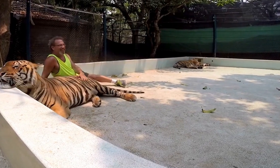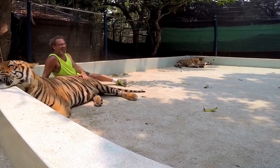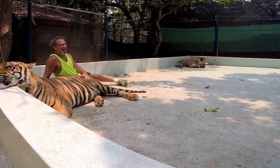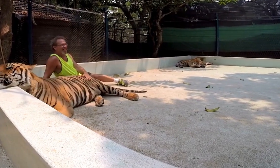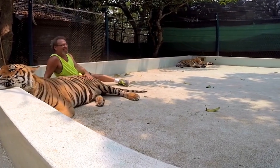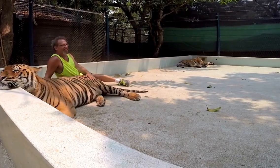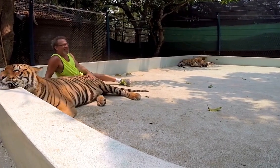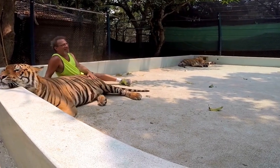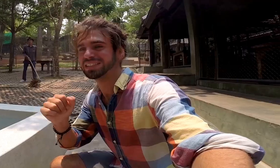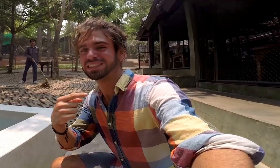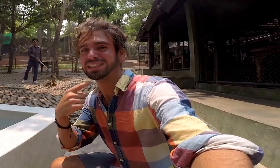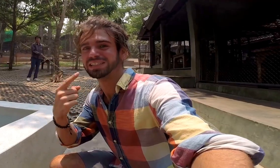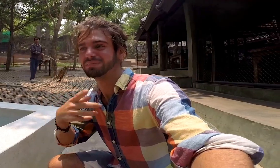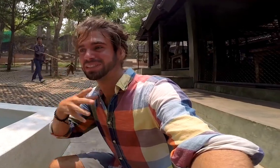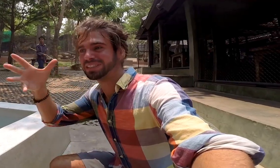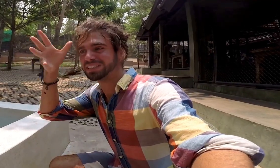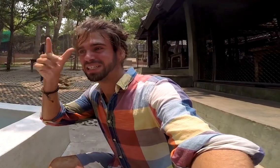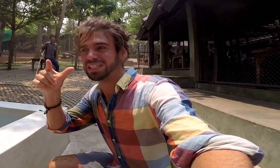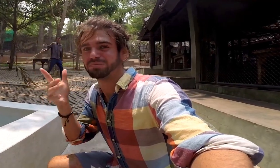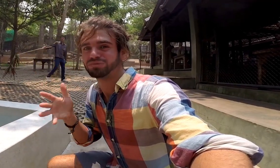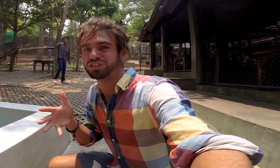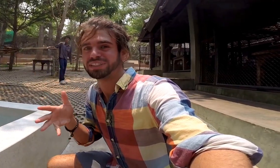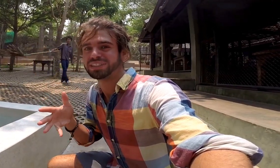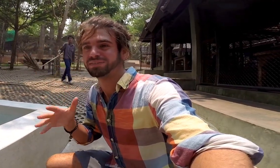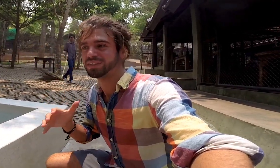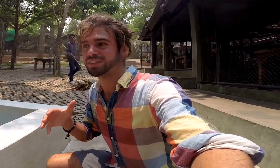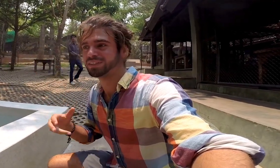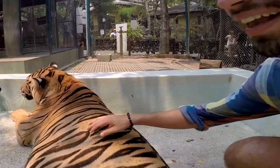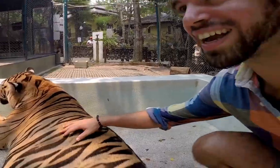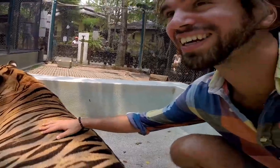I can tell that my Dad's a little bit nervous while petting the tiger.